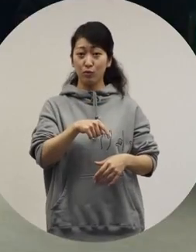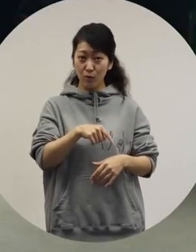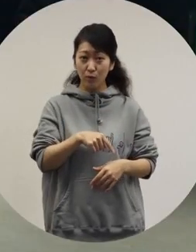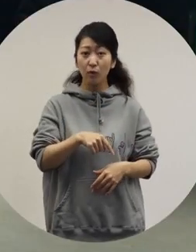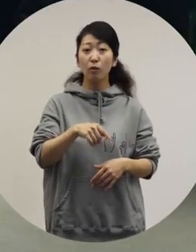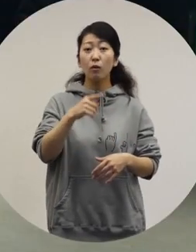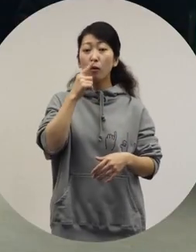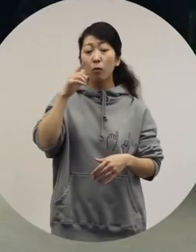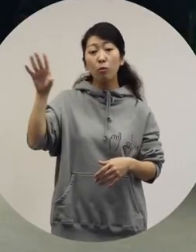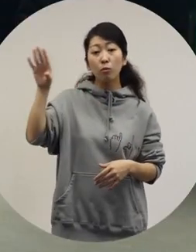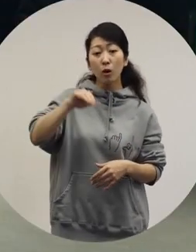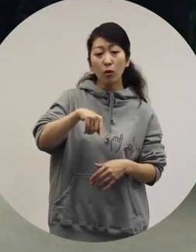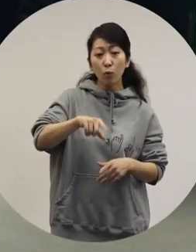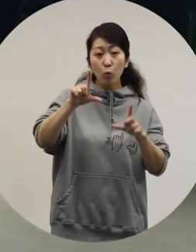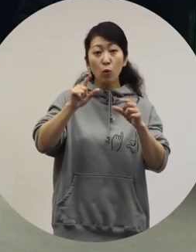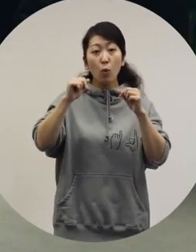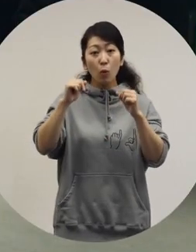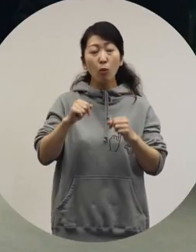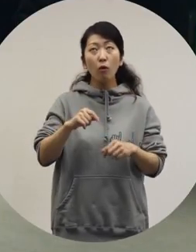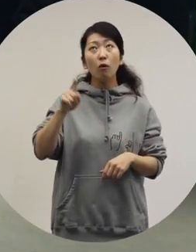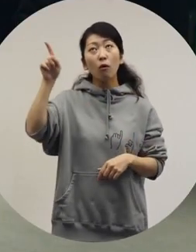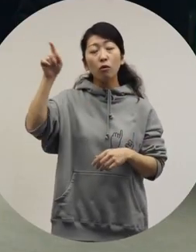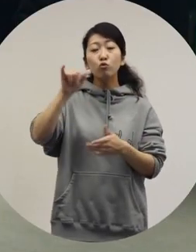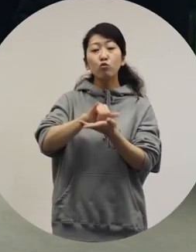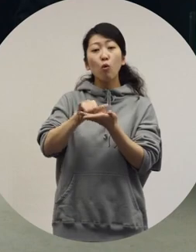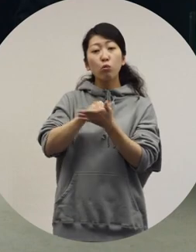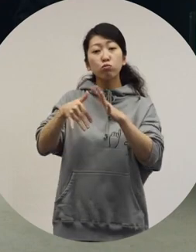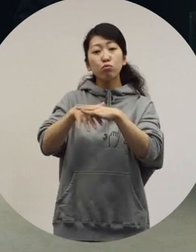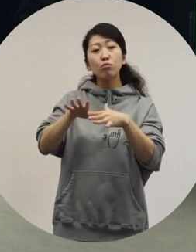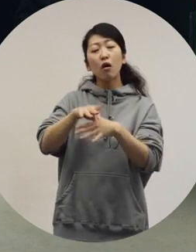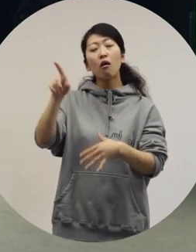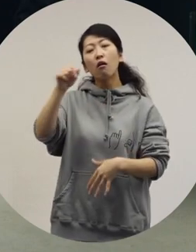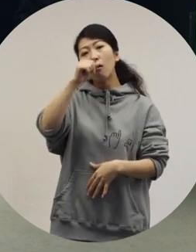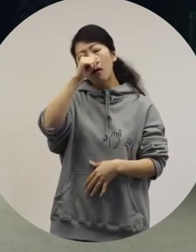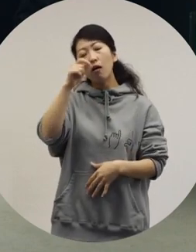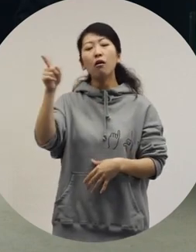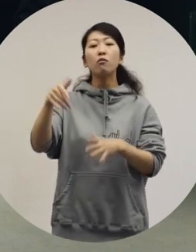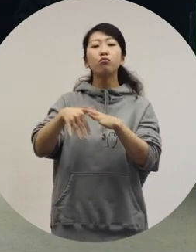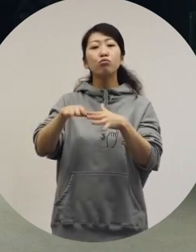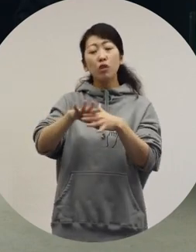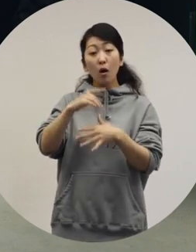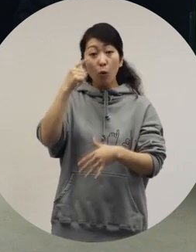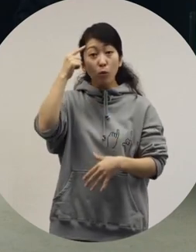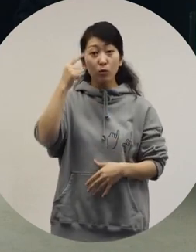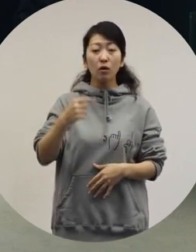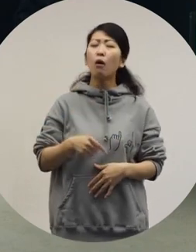Since I came back to Tokyo, I've felt this is now part of our culture, and that's great. [Ochiai] I see.